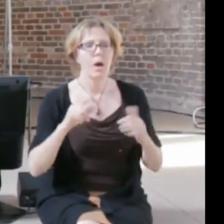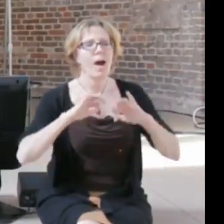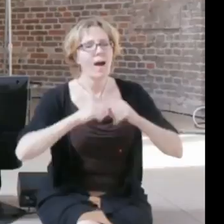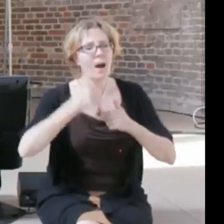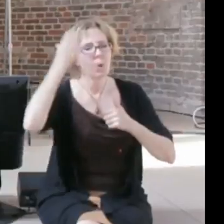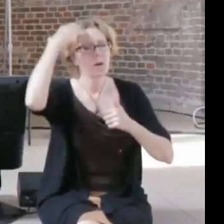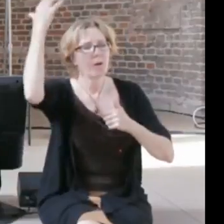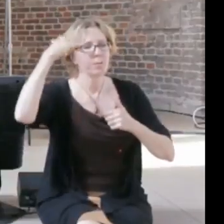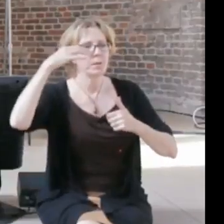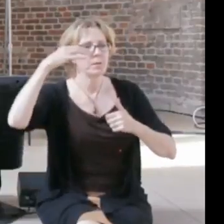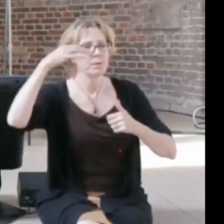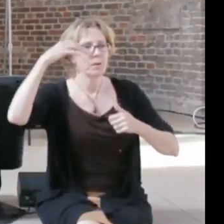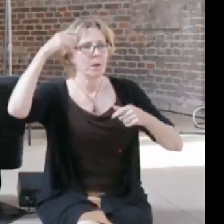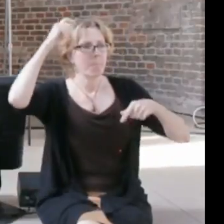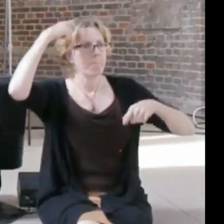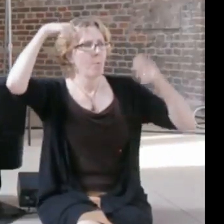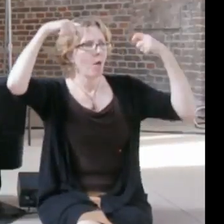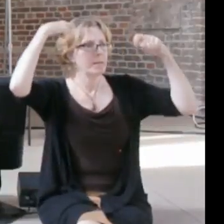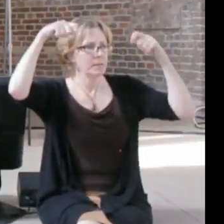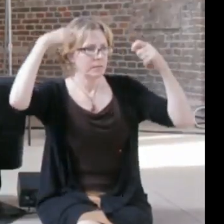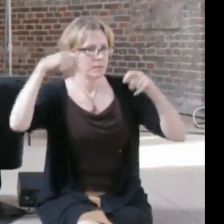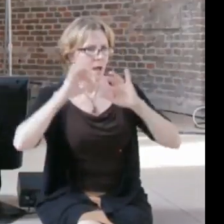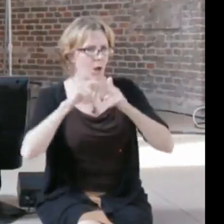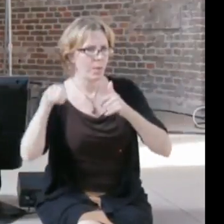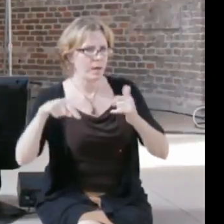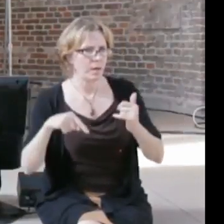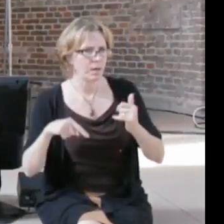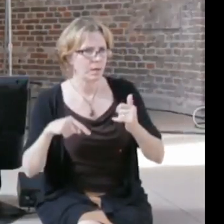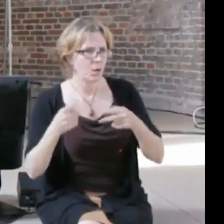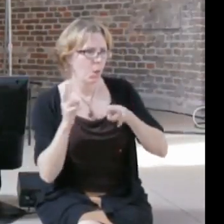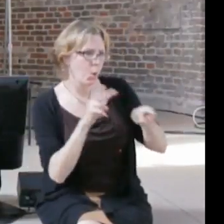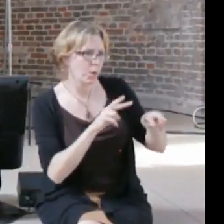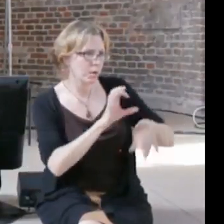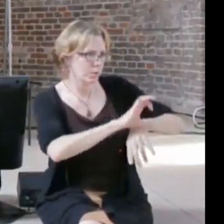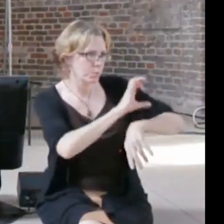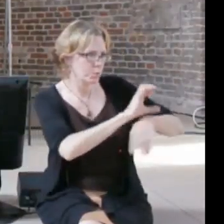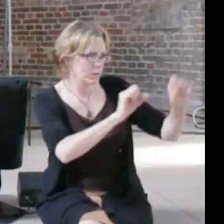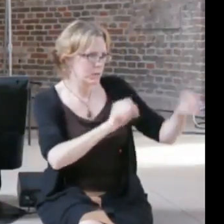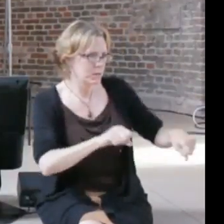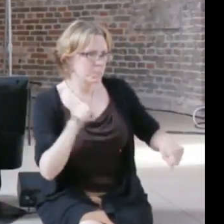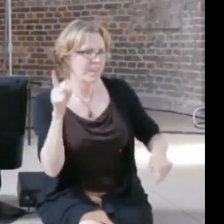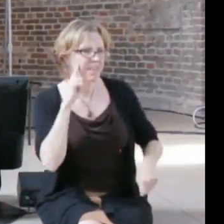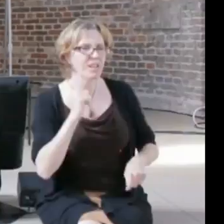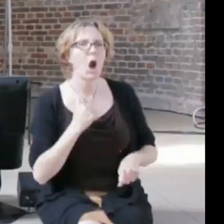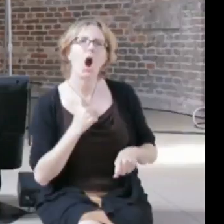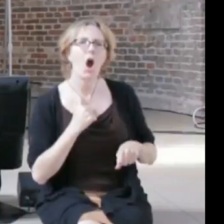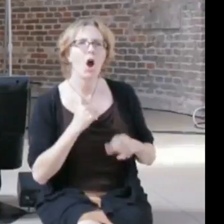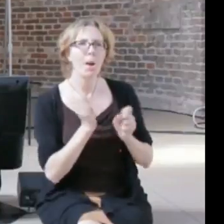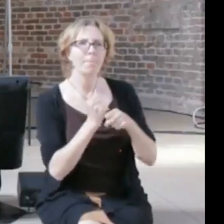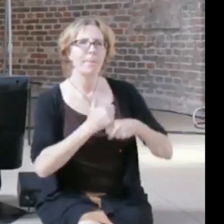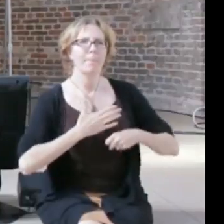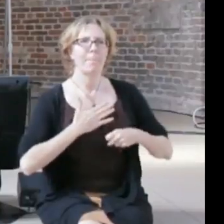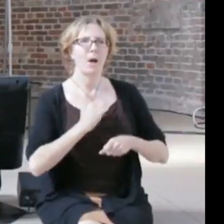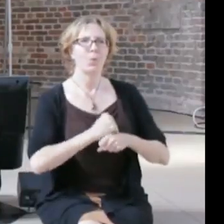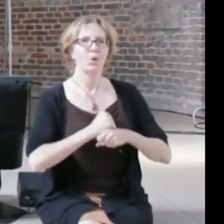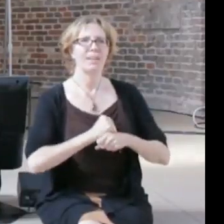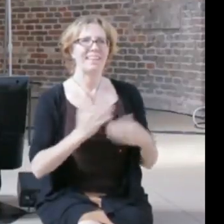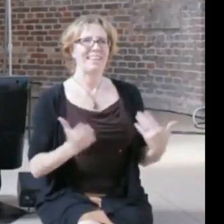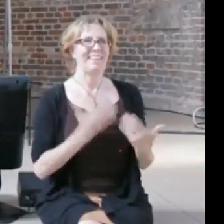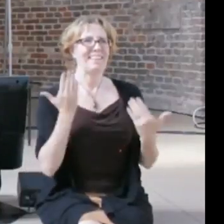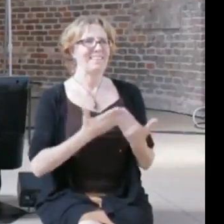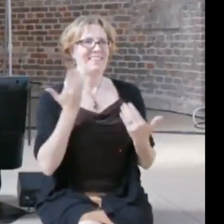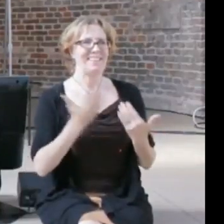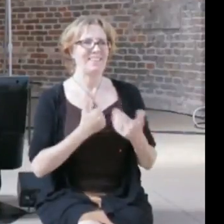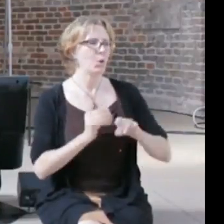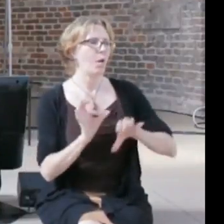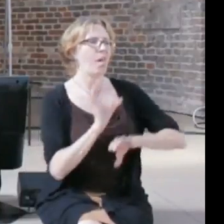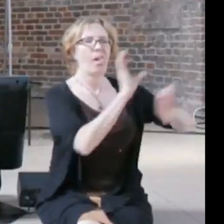is that it is used as a way of basically having less work, that we are confronted as politicians